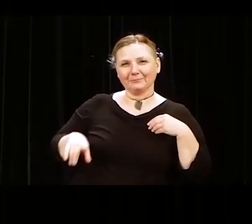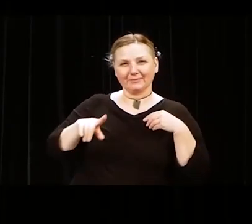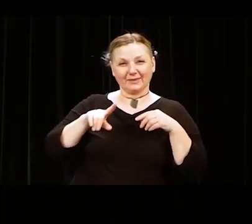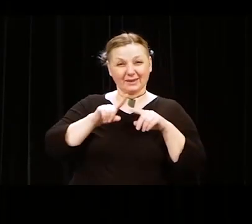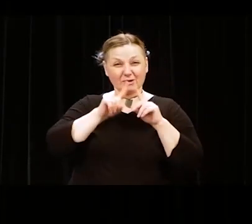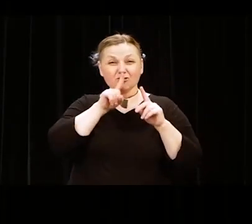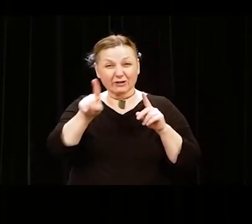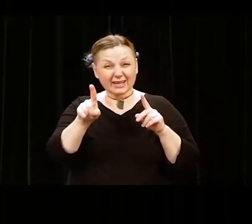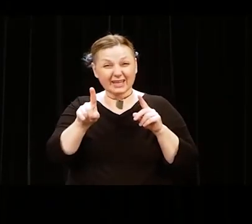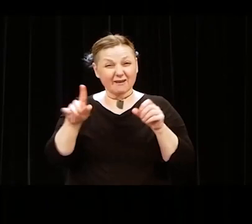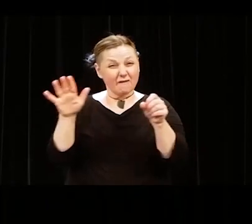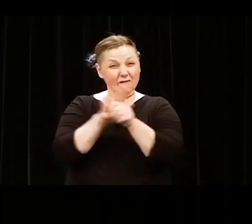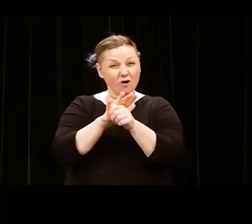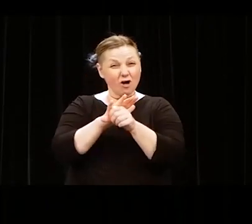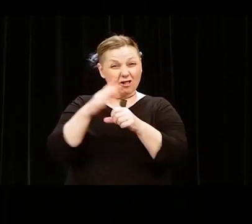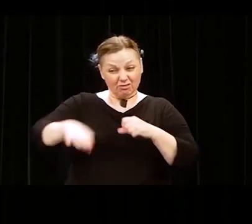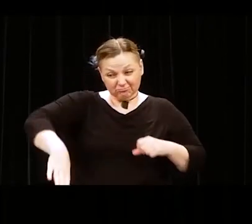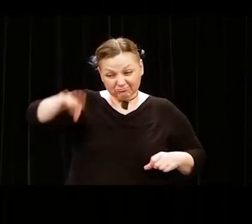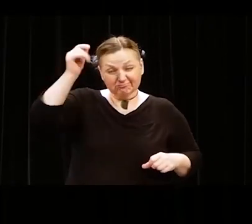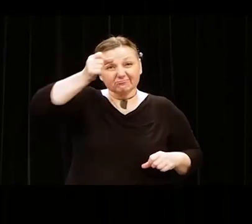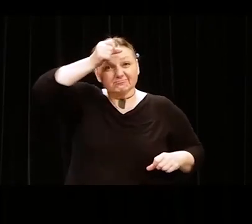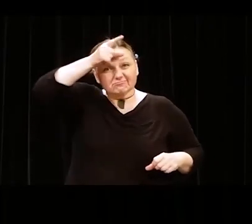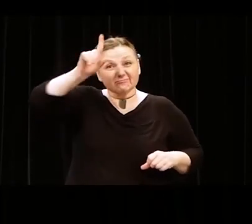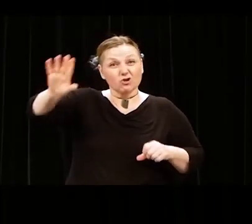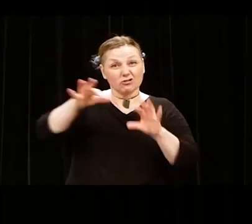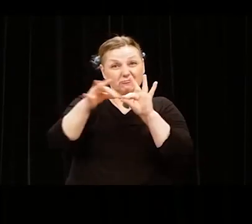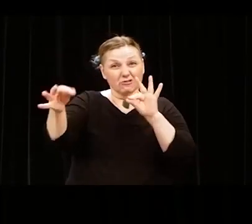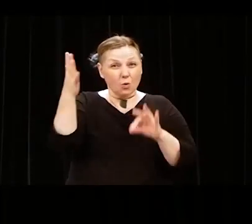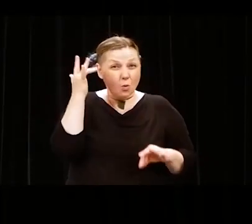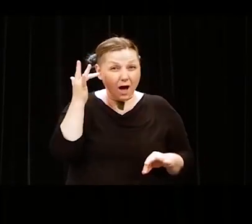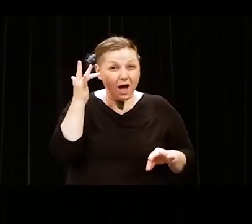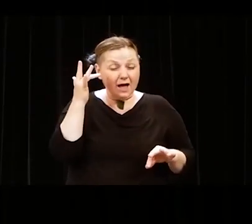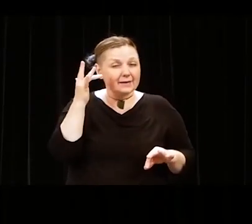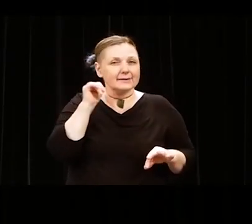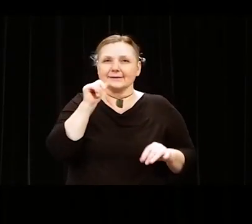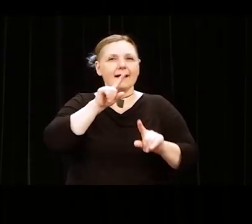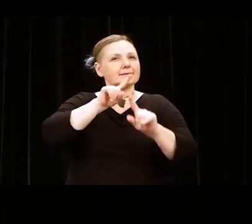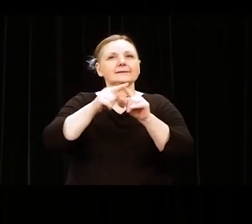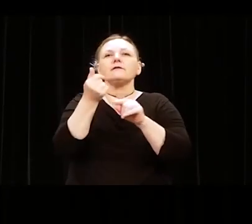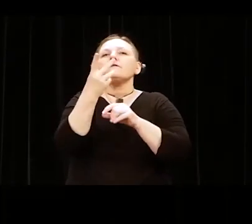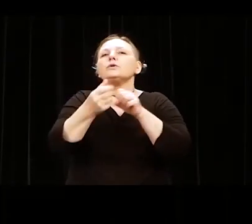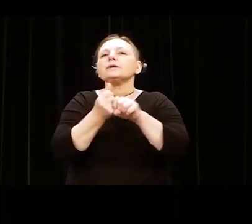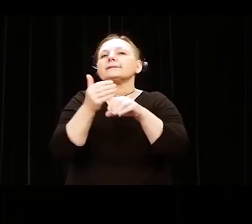I never truly understood why she always said that to me until years later after her passing.